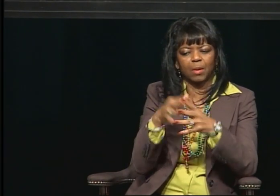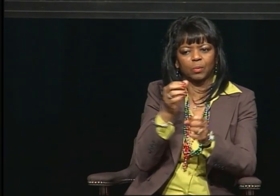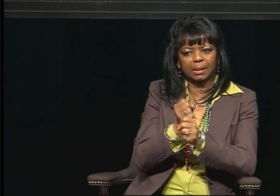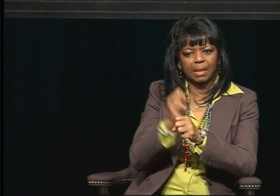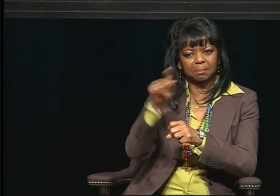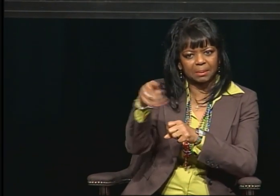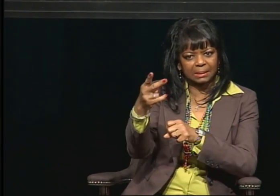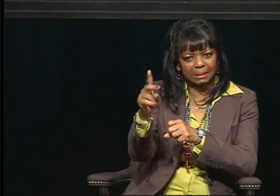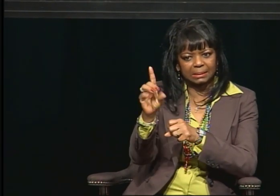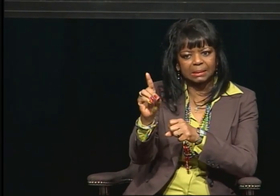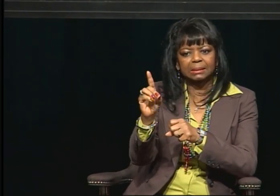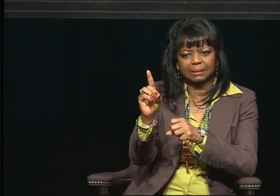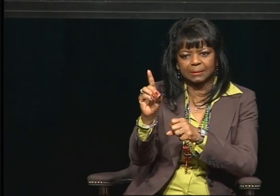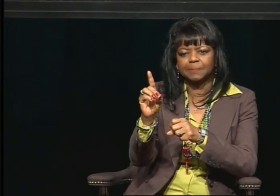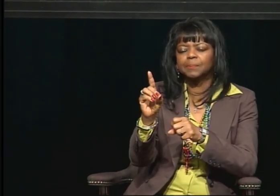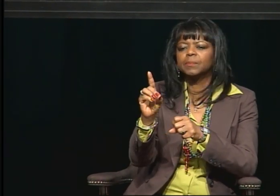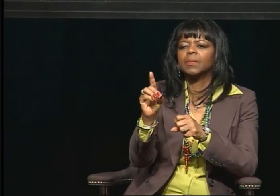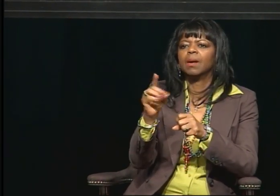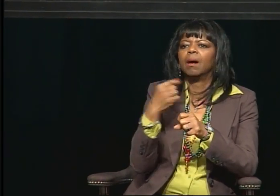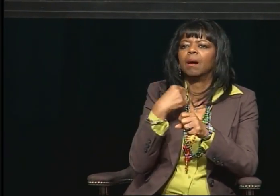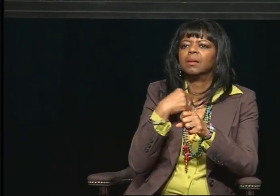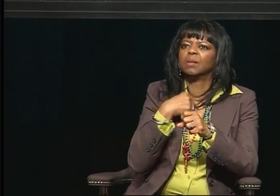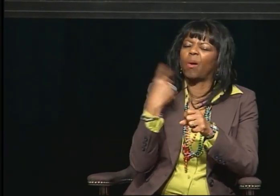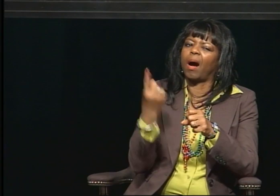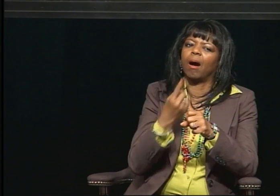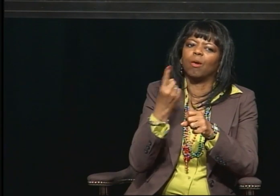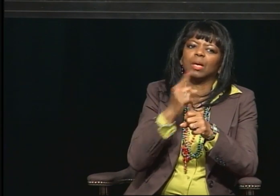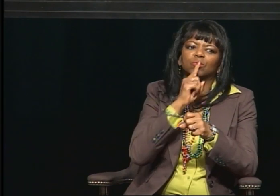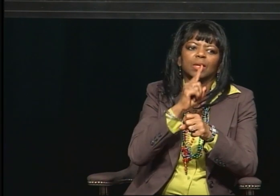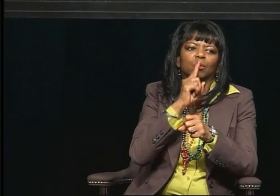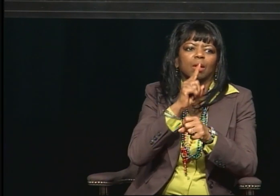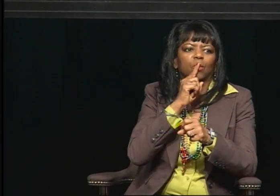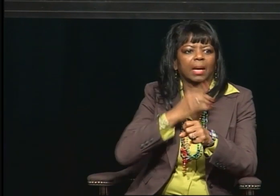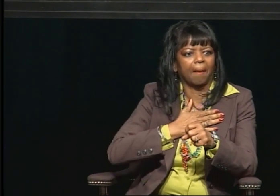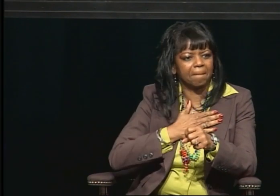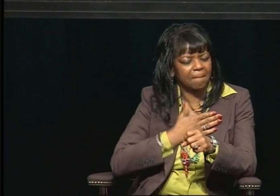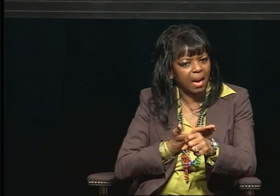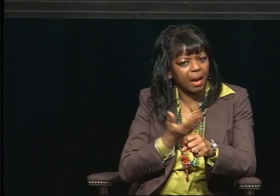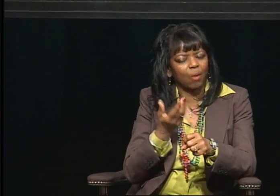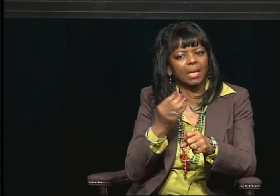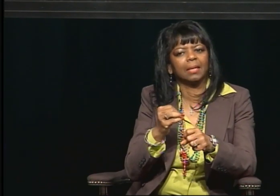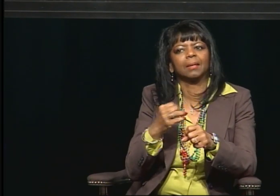doctoral candidate, when I spoke with him,